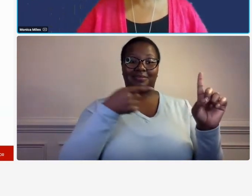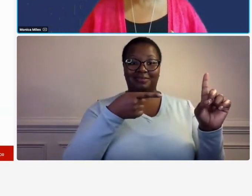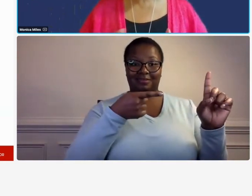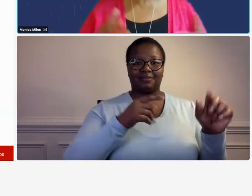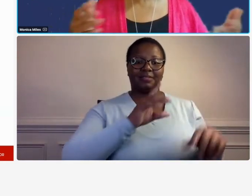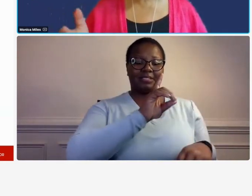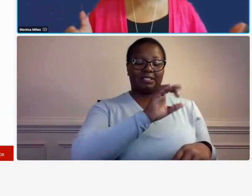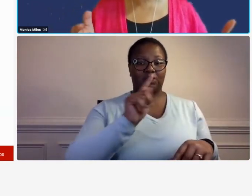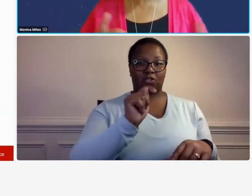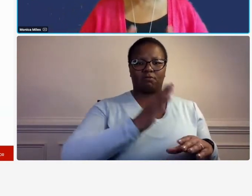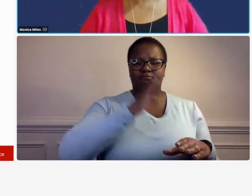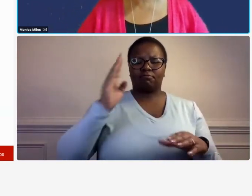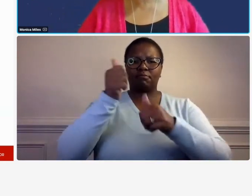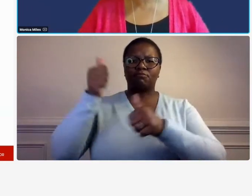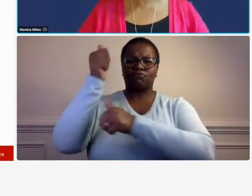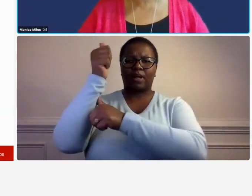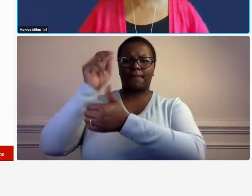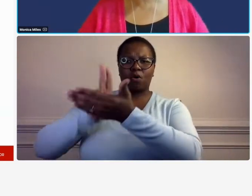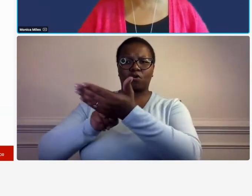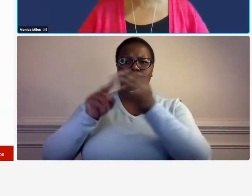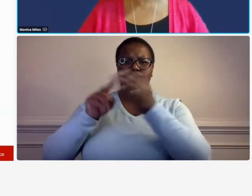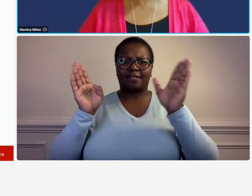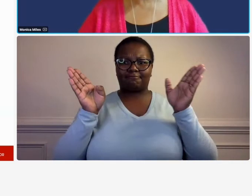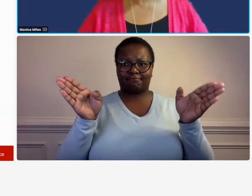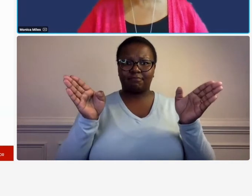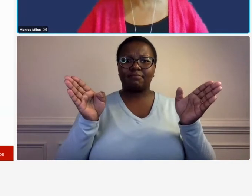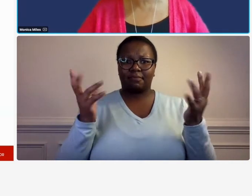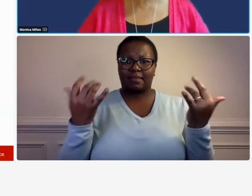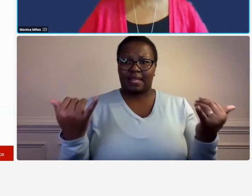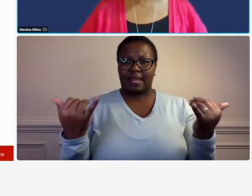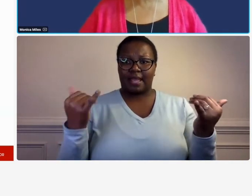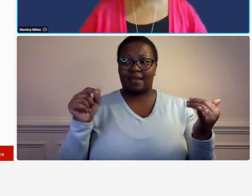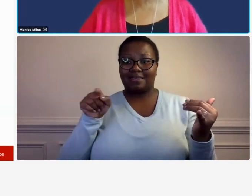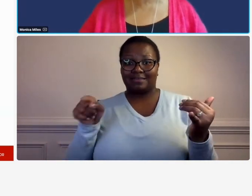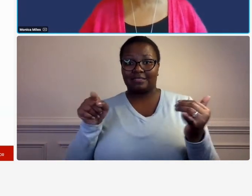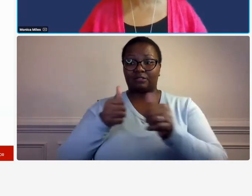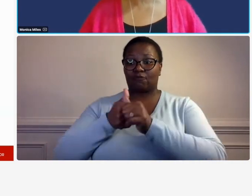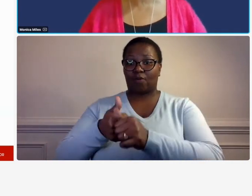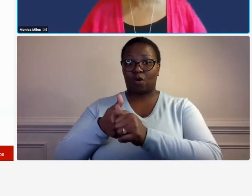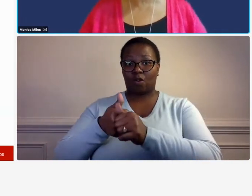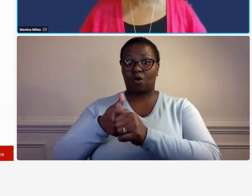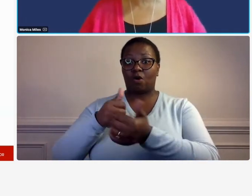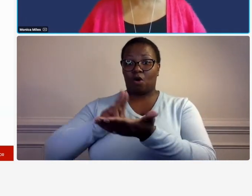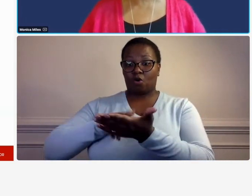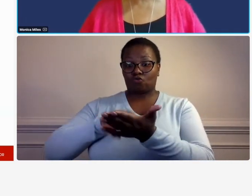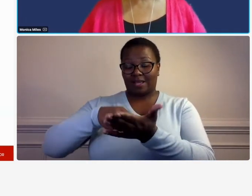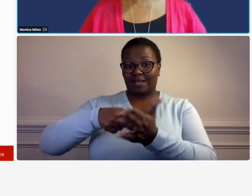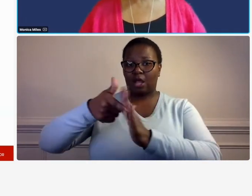there's a contract that that is um that is a legal binding document that details the obligations of